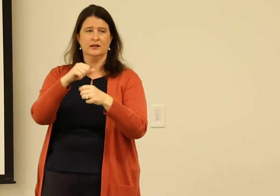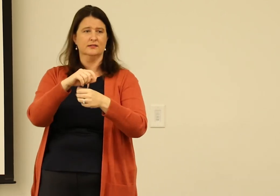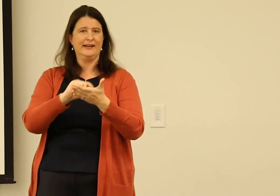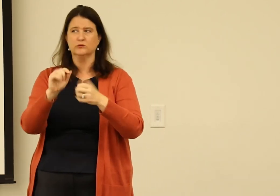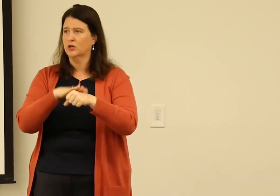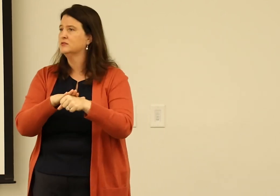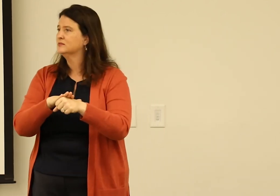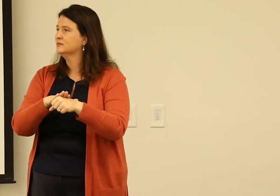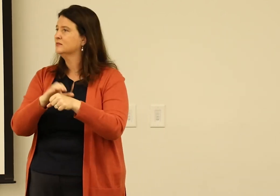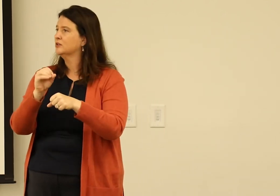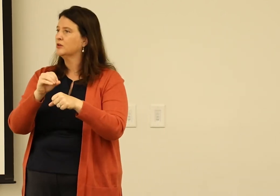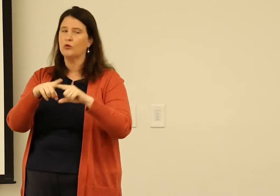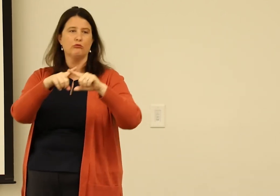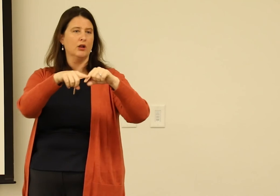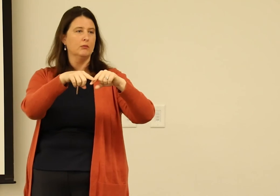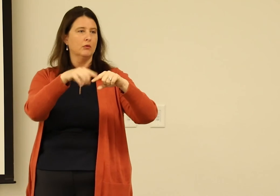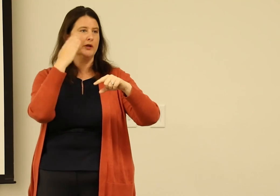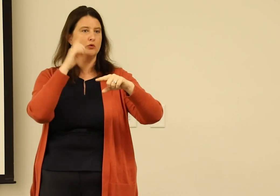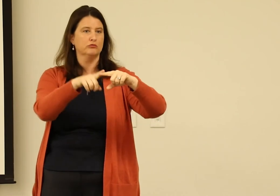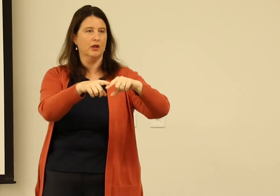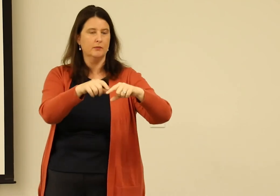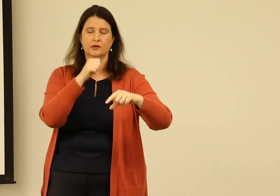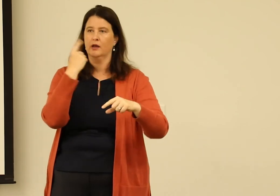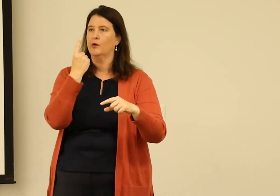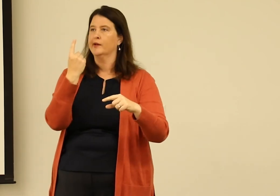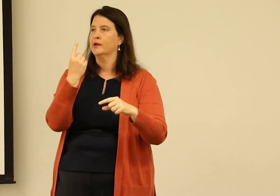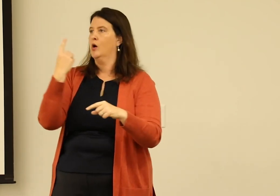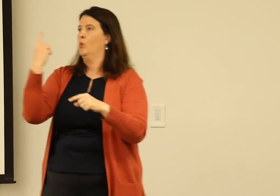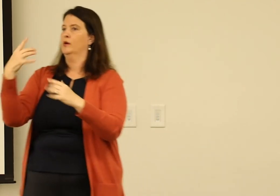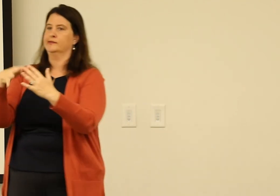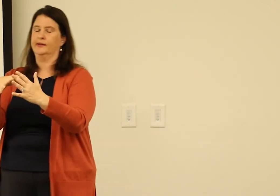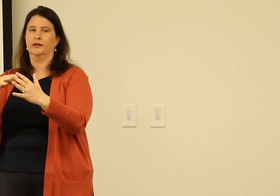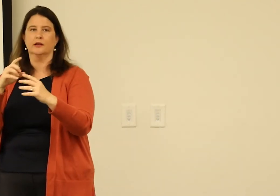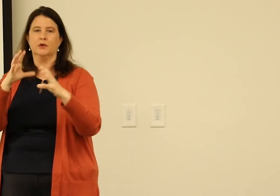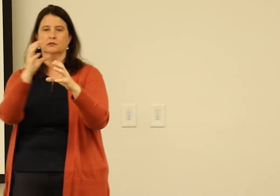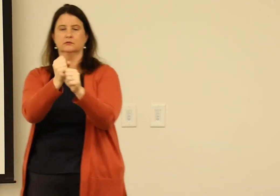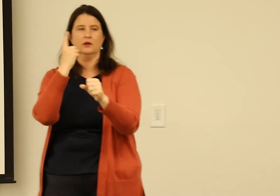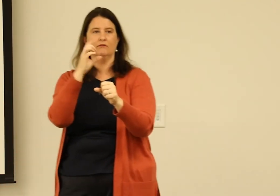to focus on that is reliable. Knowing that it's not just one study